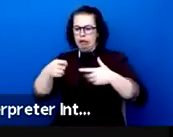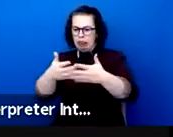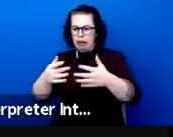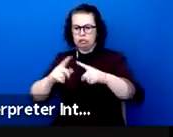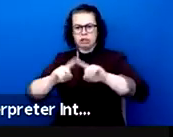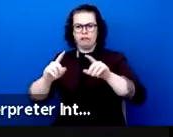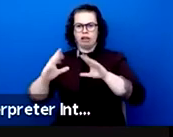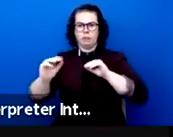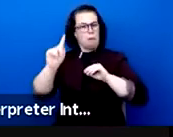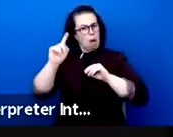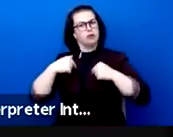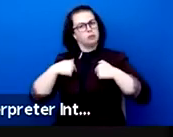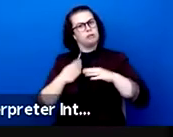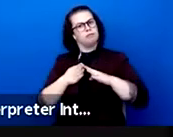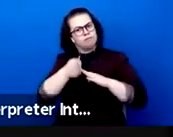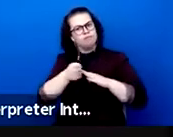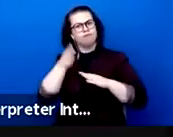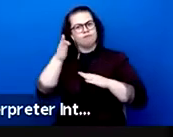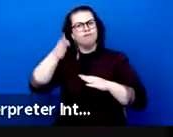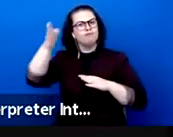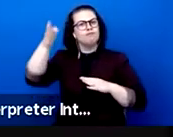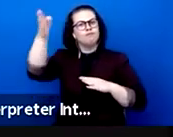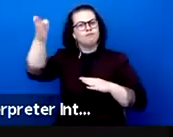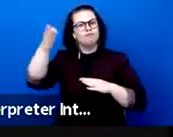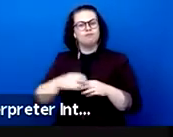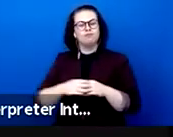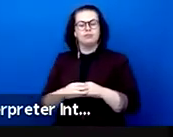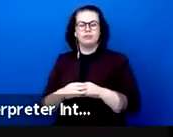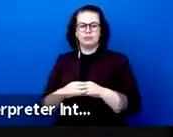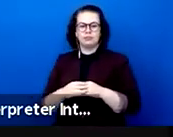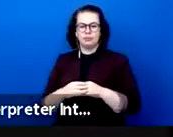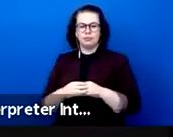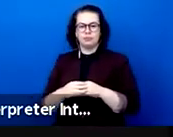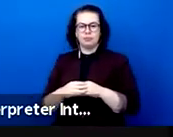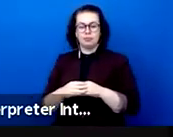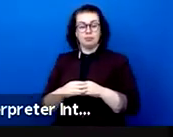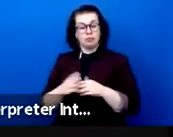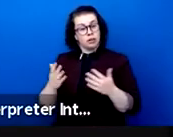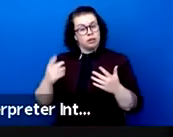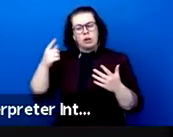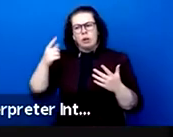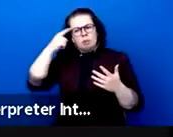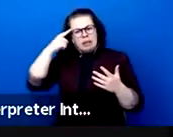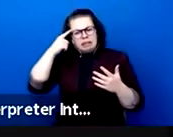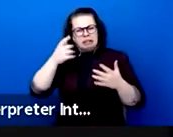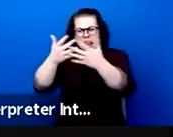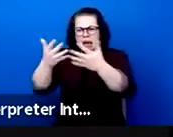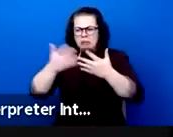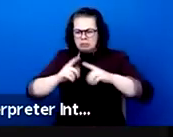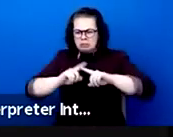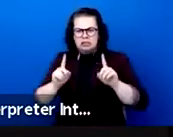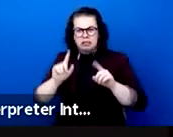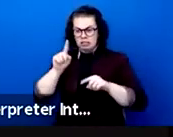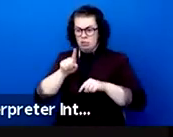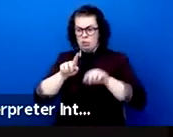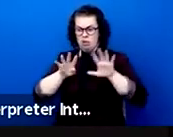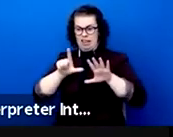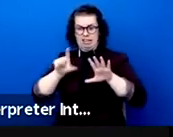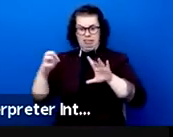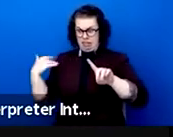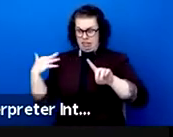An art that has seen its practice transformed over the last 40 years into multiple forms. Theatre for